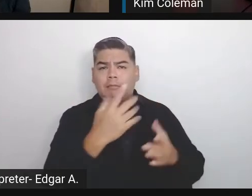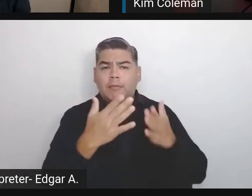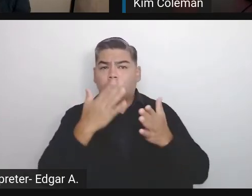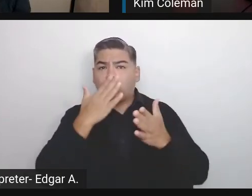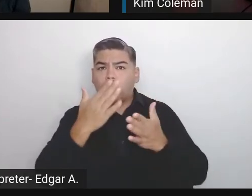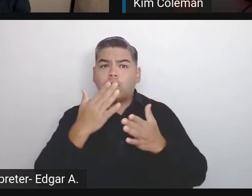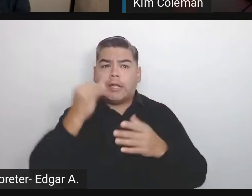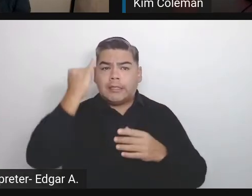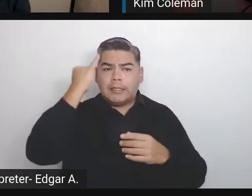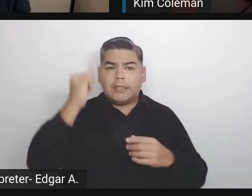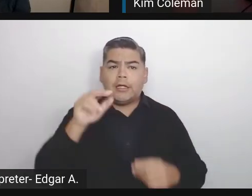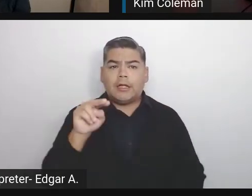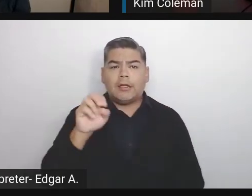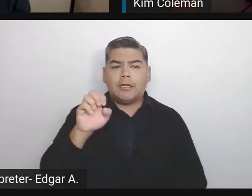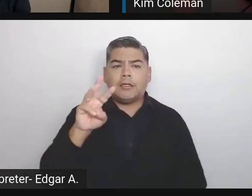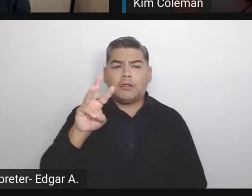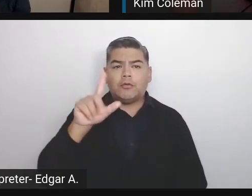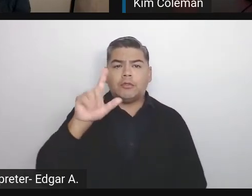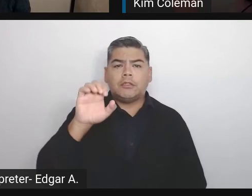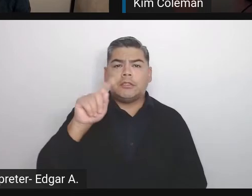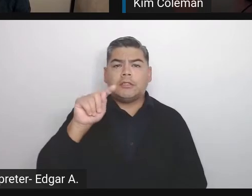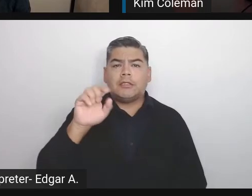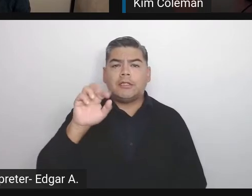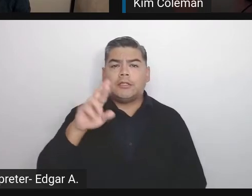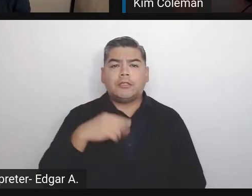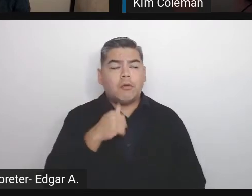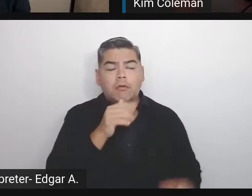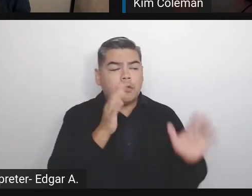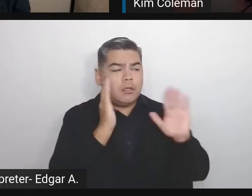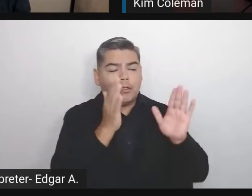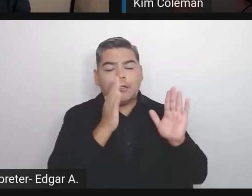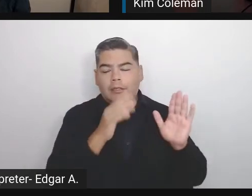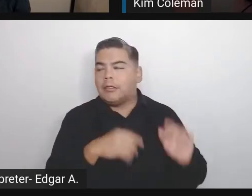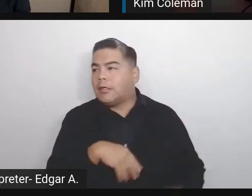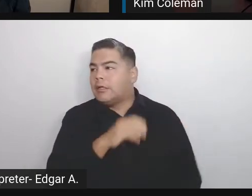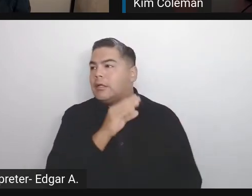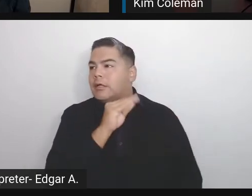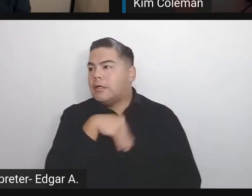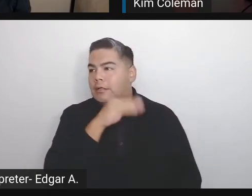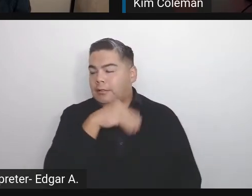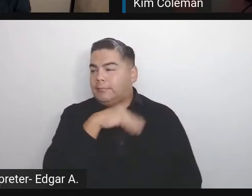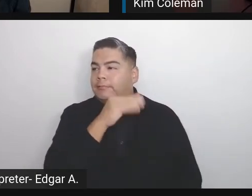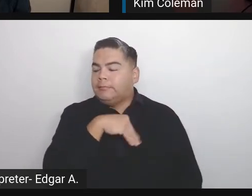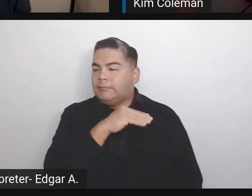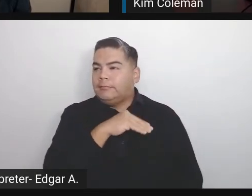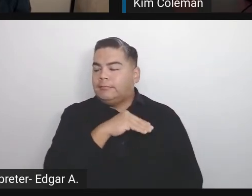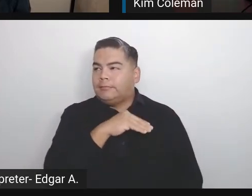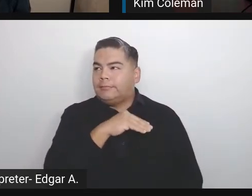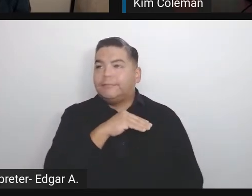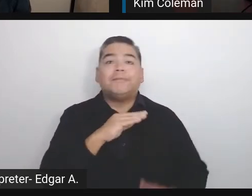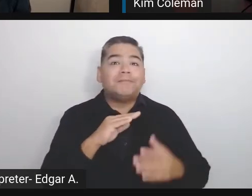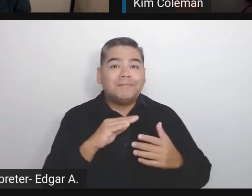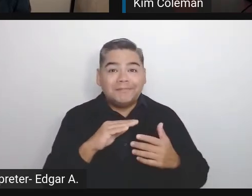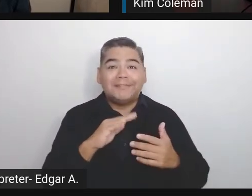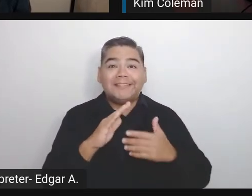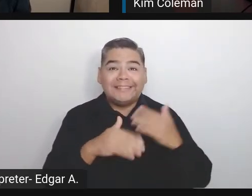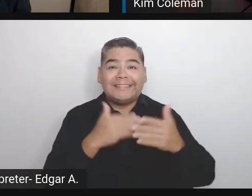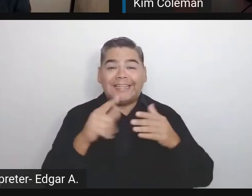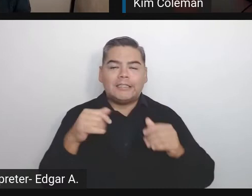I'll be honest, I wasn't listening carefully, so I just nodded and say, yes, and this was the Polish edition that right now has